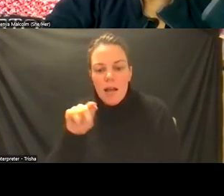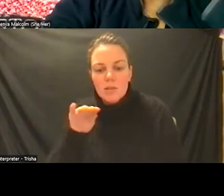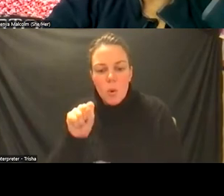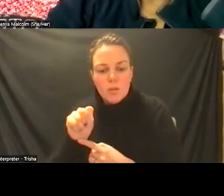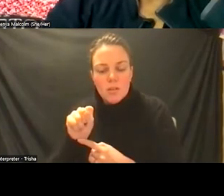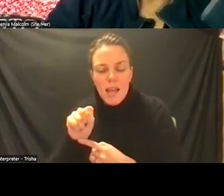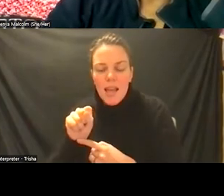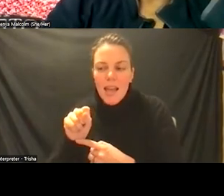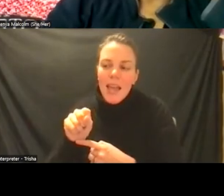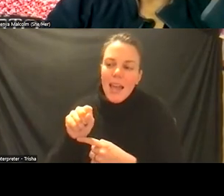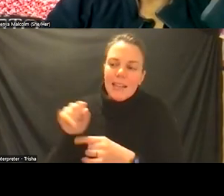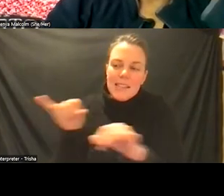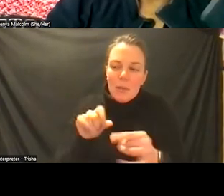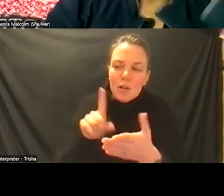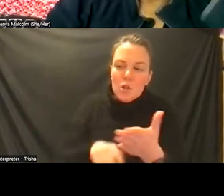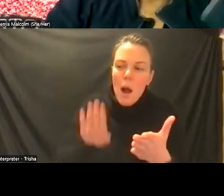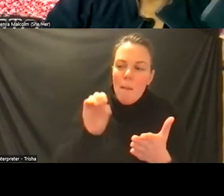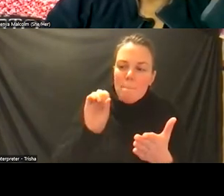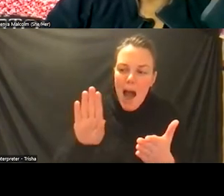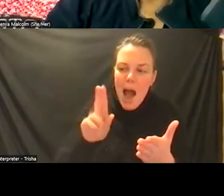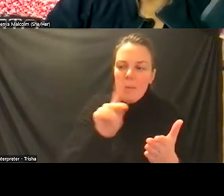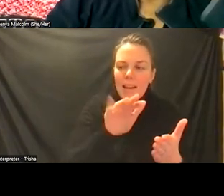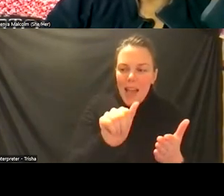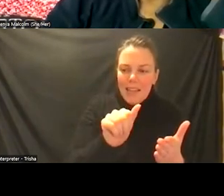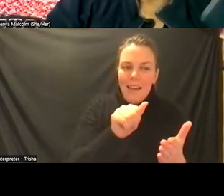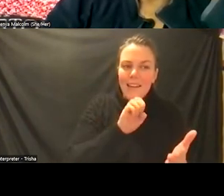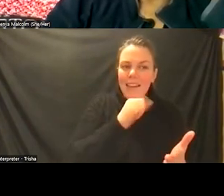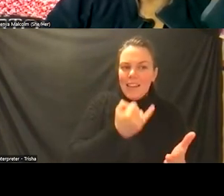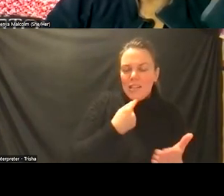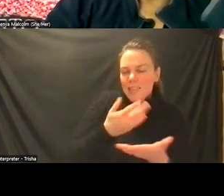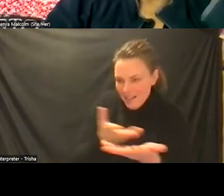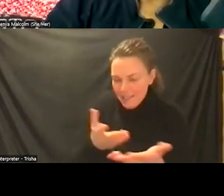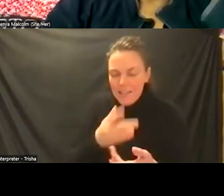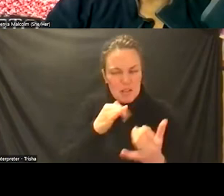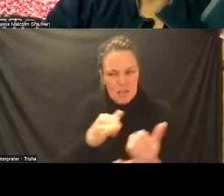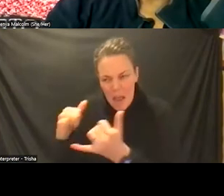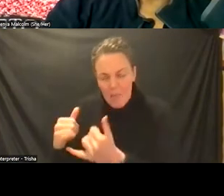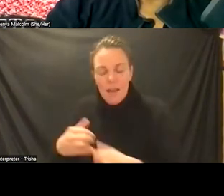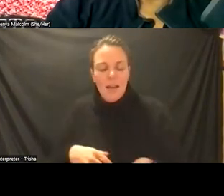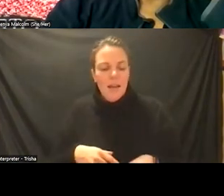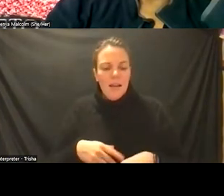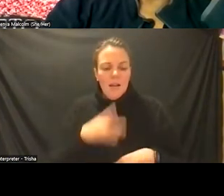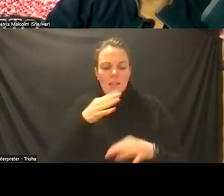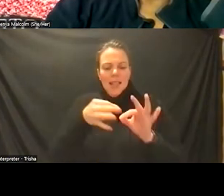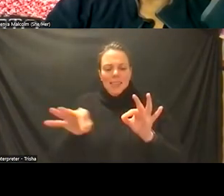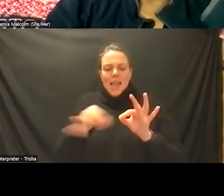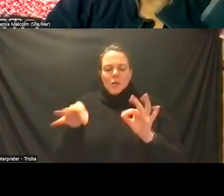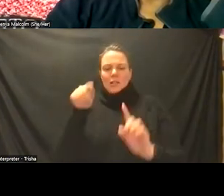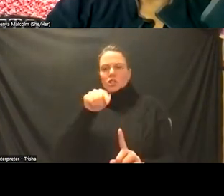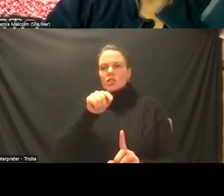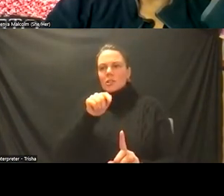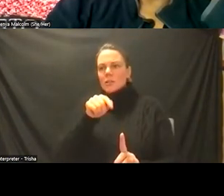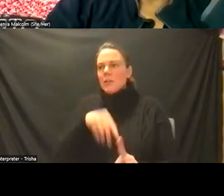kenya kind of said and what ej kind of said and it's really about this language um we all speak